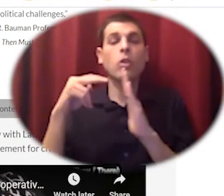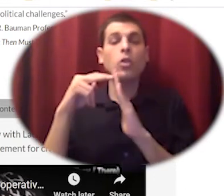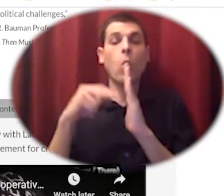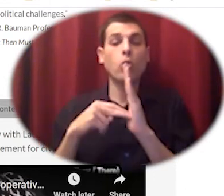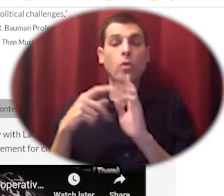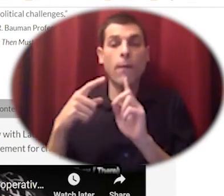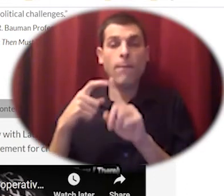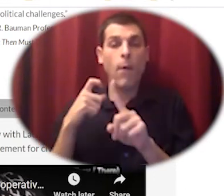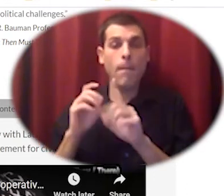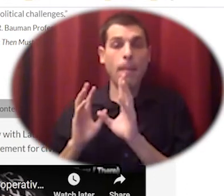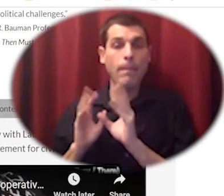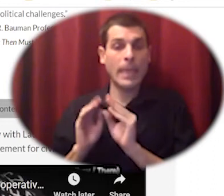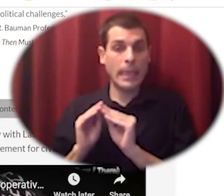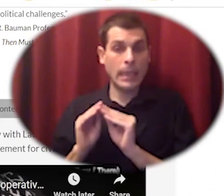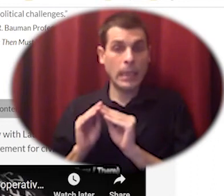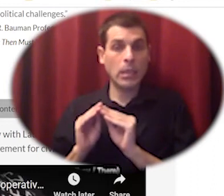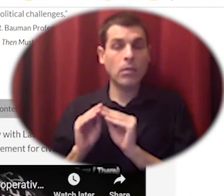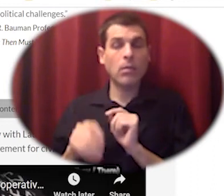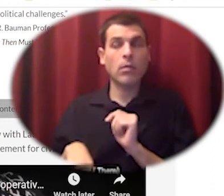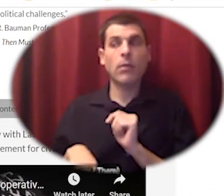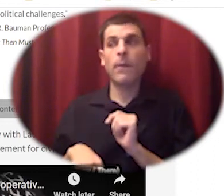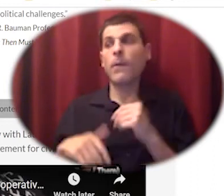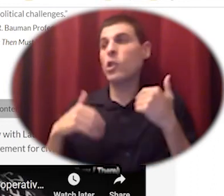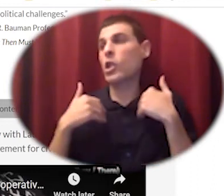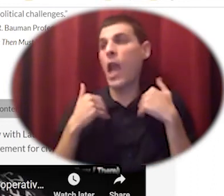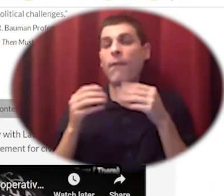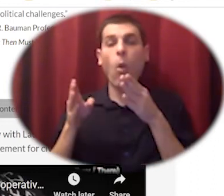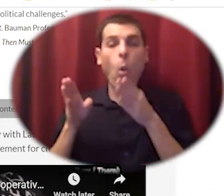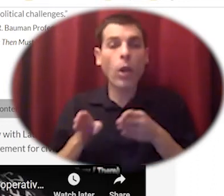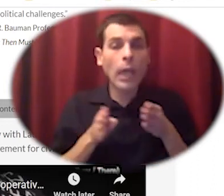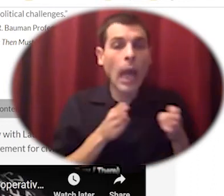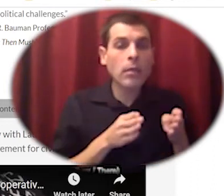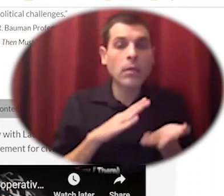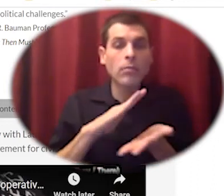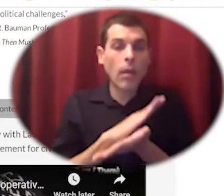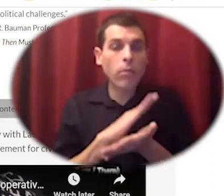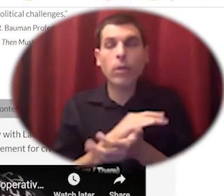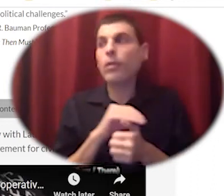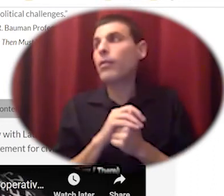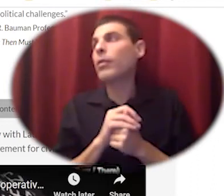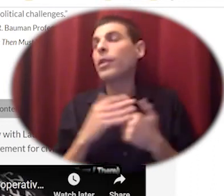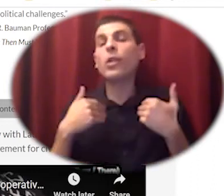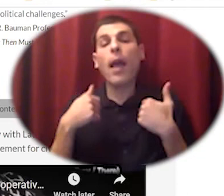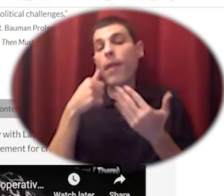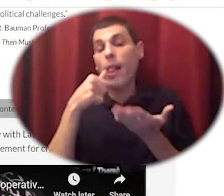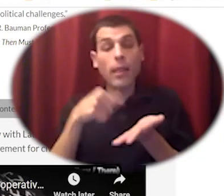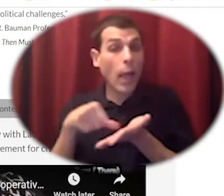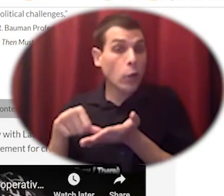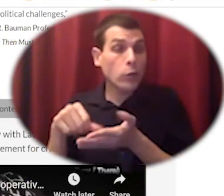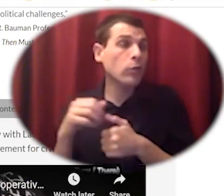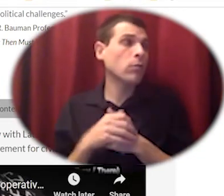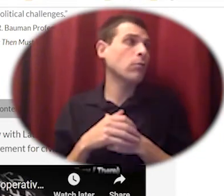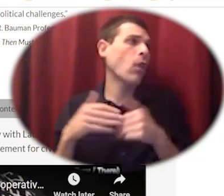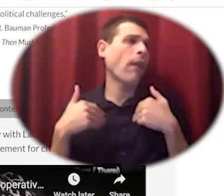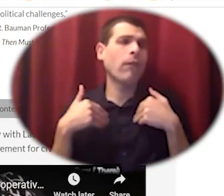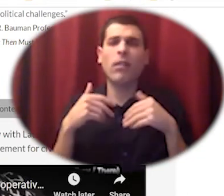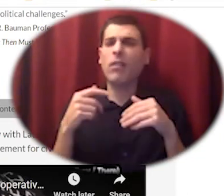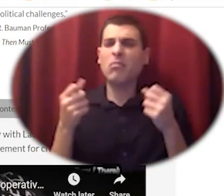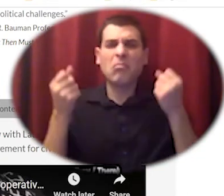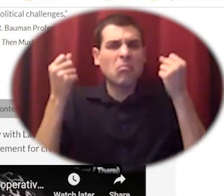organizations she shares the organizing documents she shares letters between directors and and other